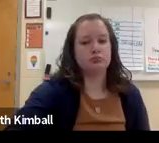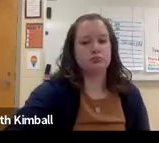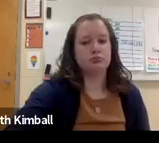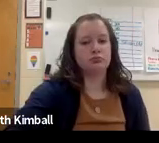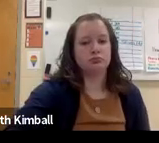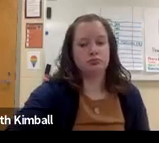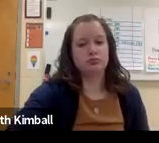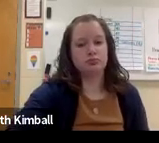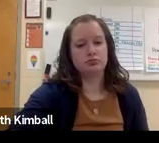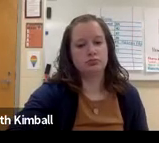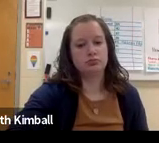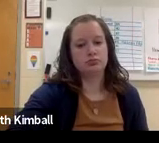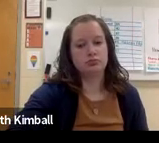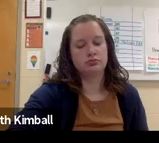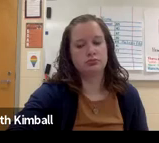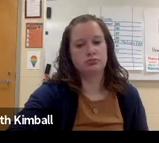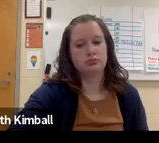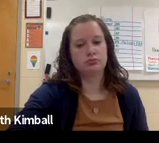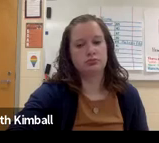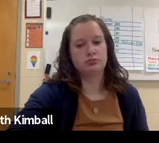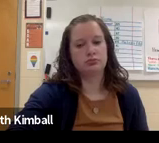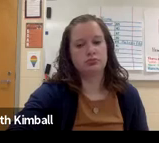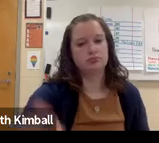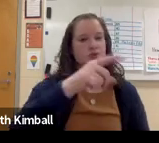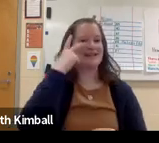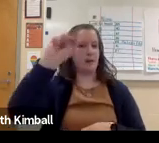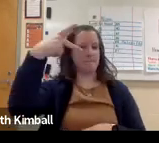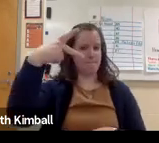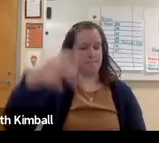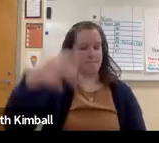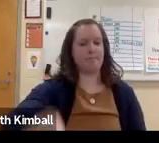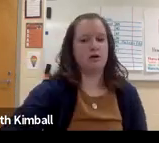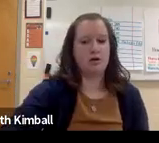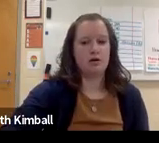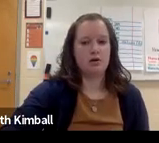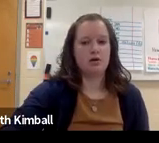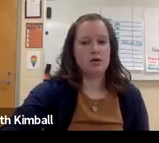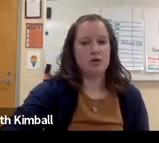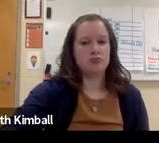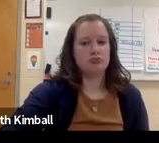And then as you scroll down, you'll see a map.